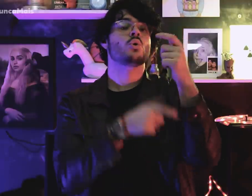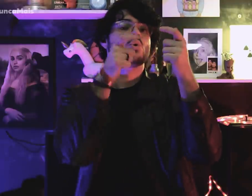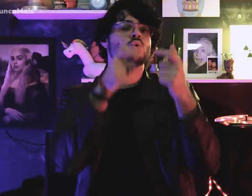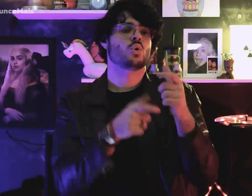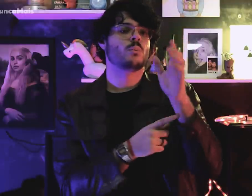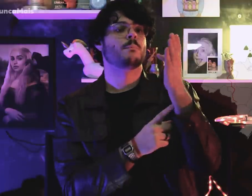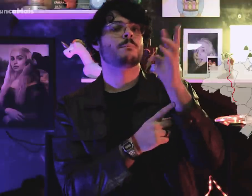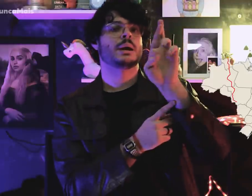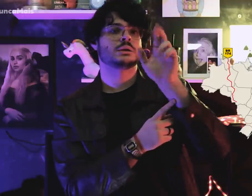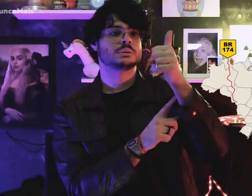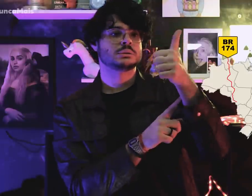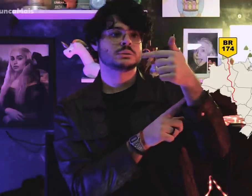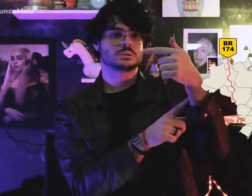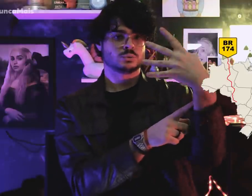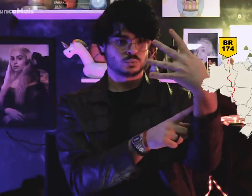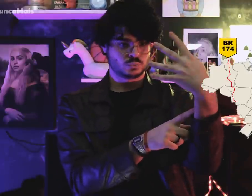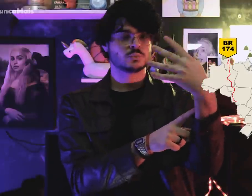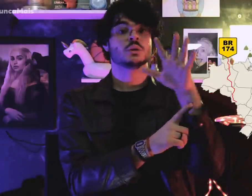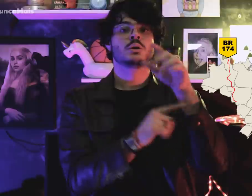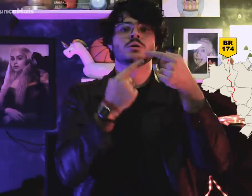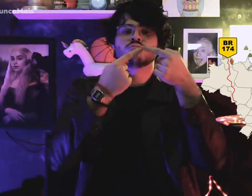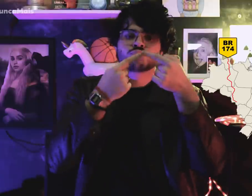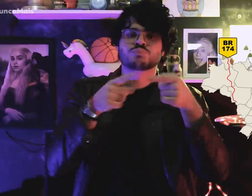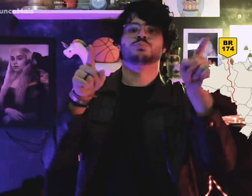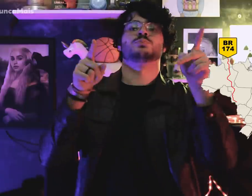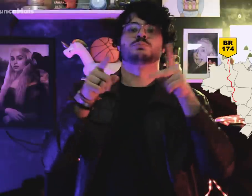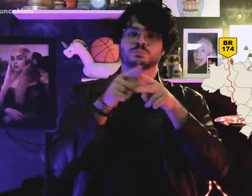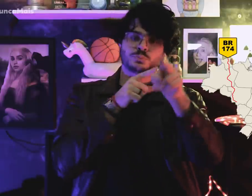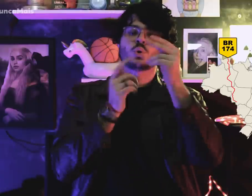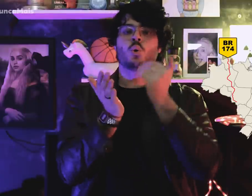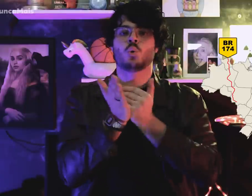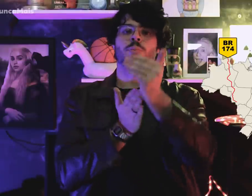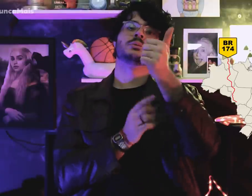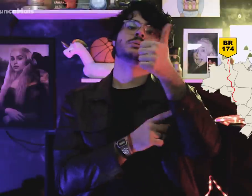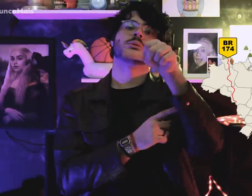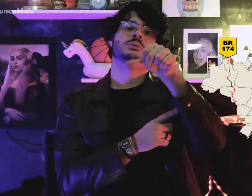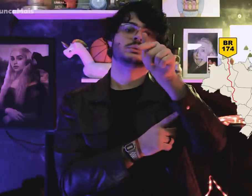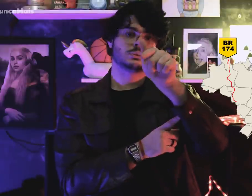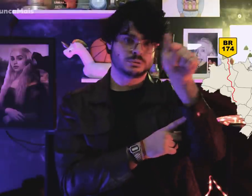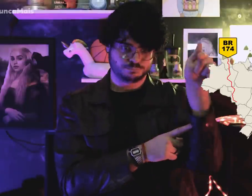the BR-174, inaugurated in 1977.